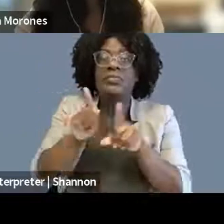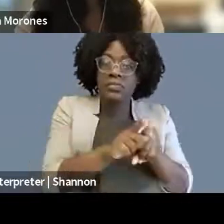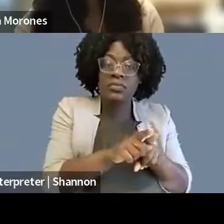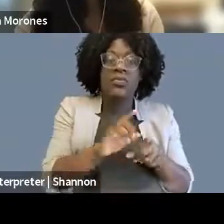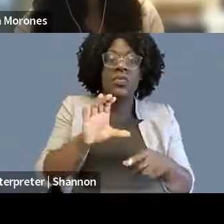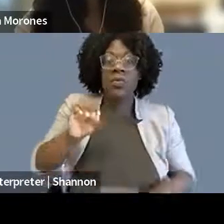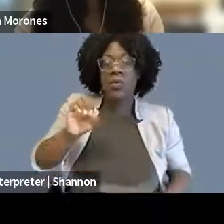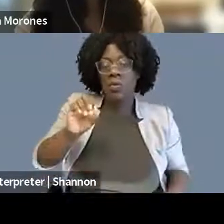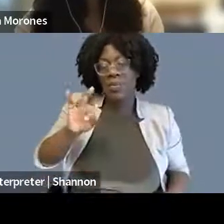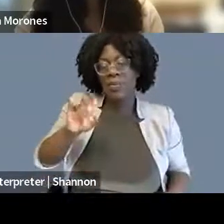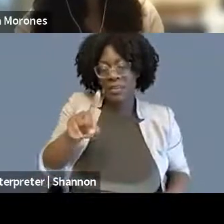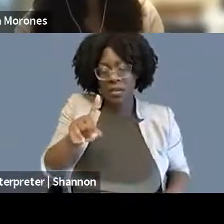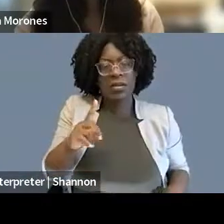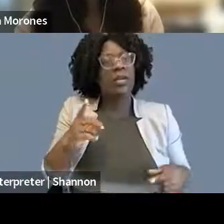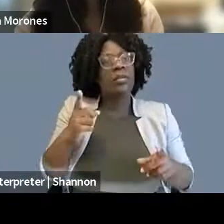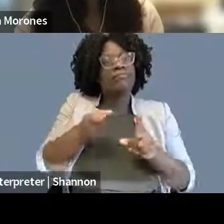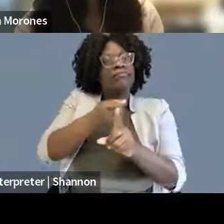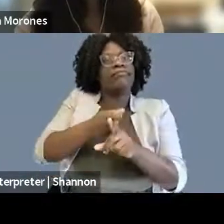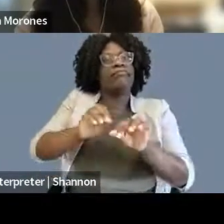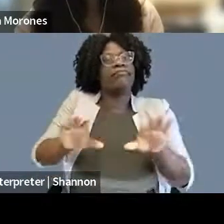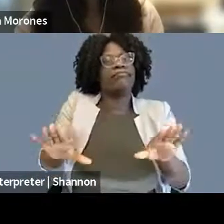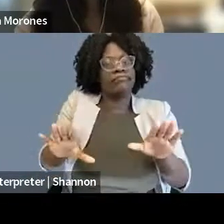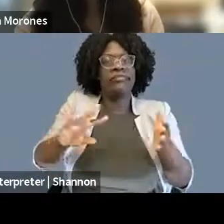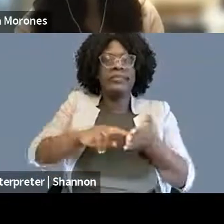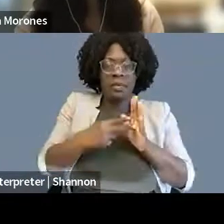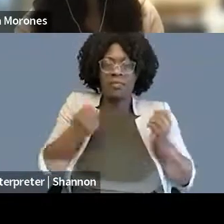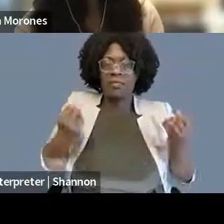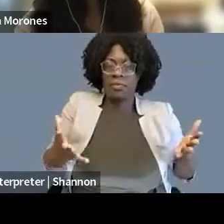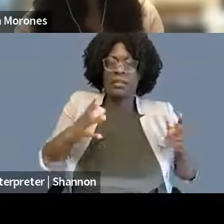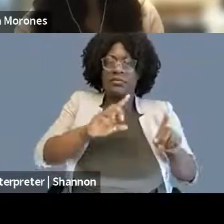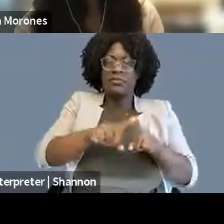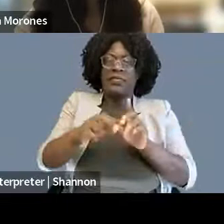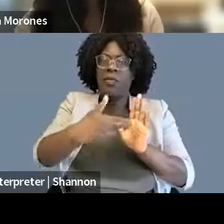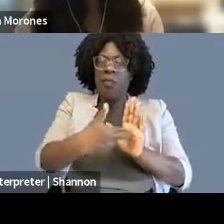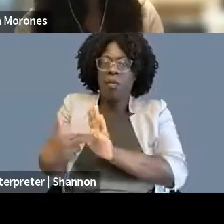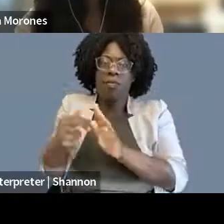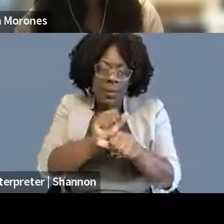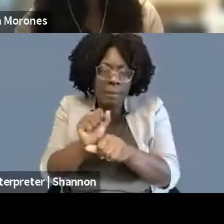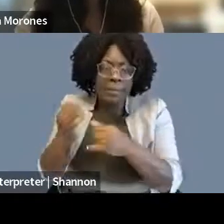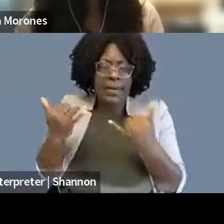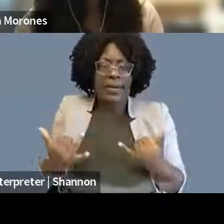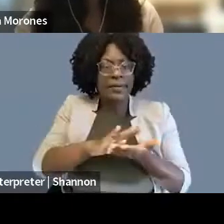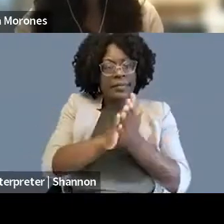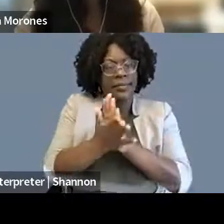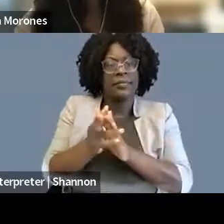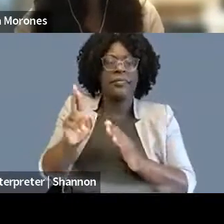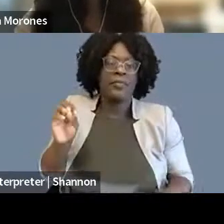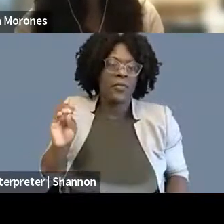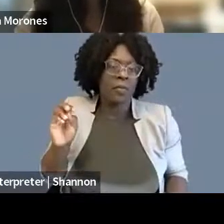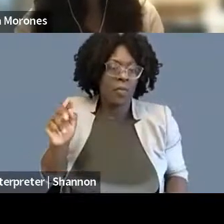And so I would doggedly pursue opportunities around the country and make the case